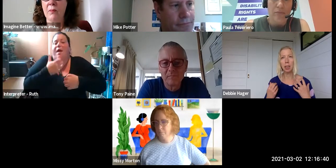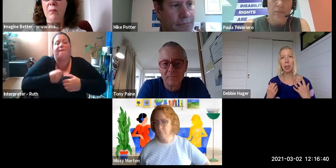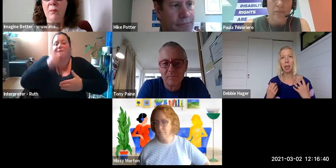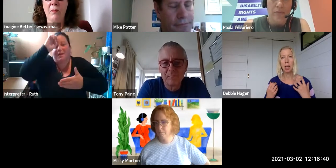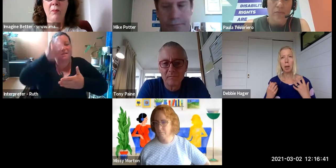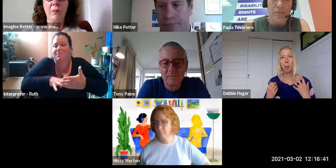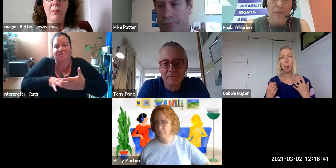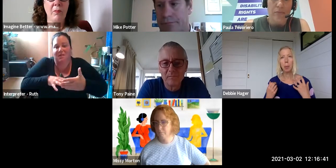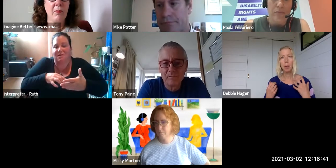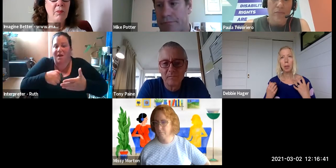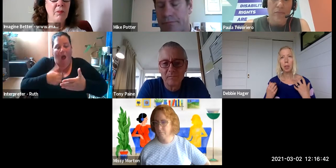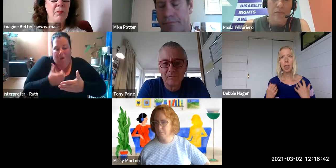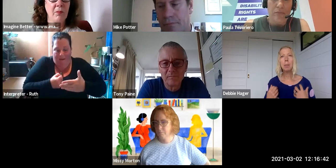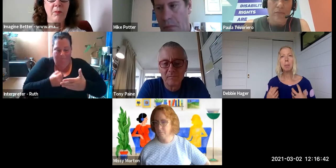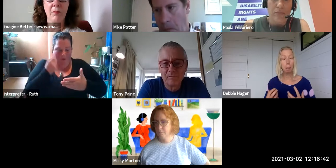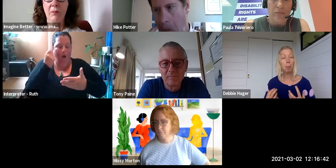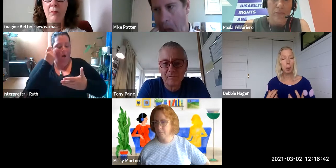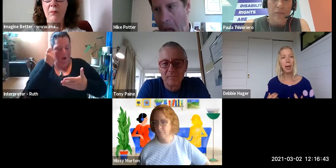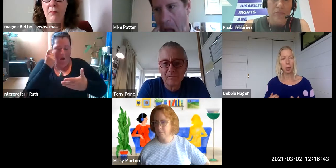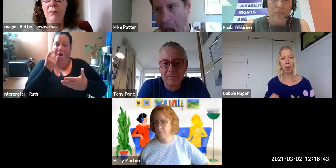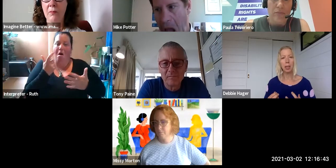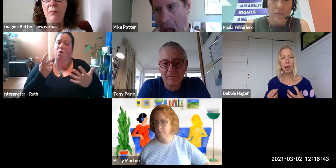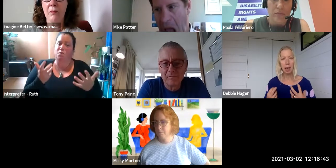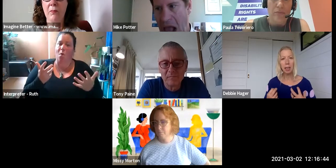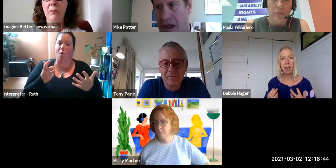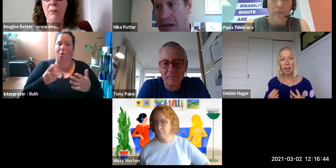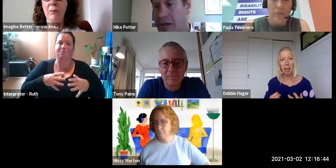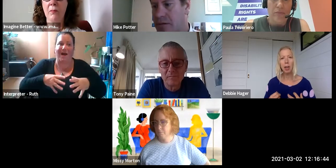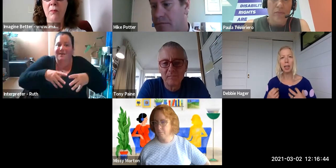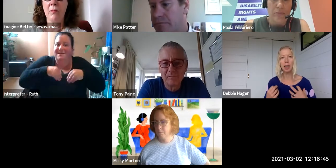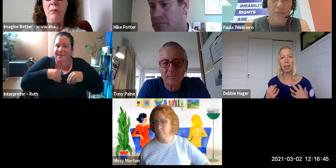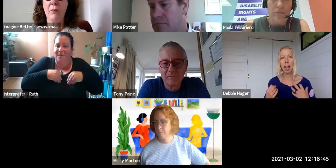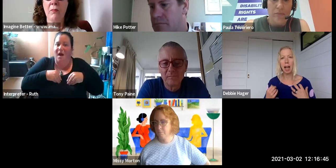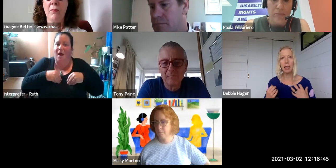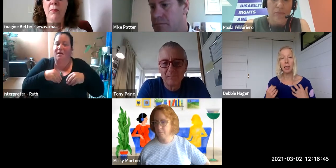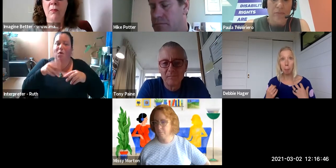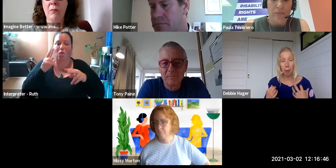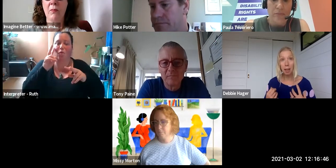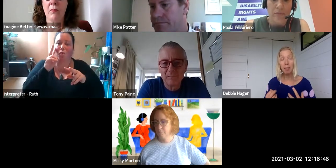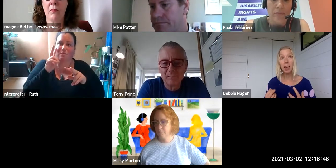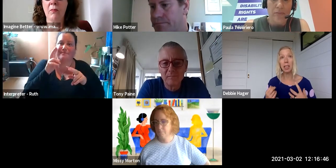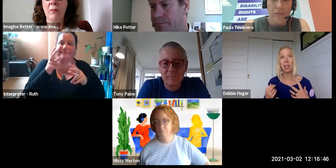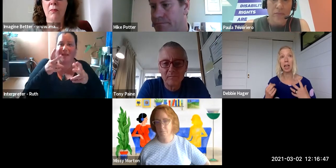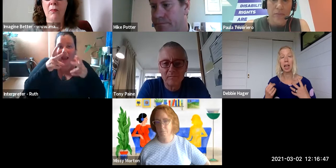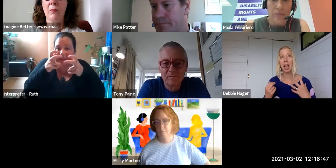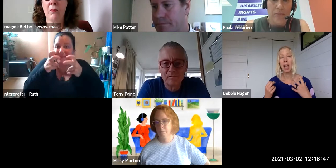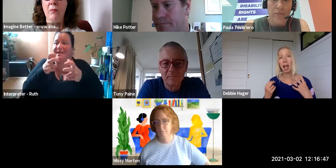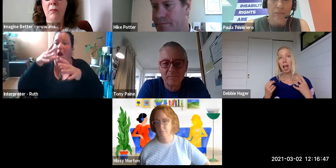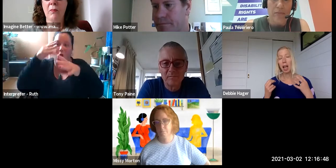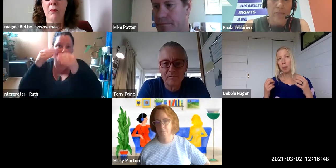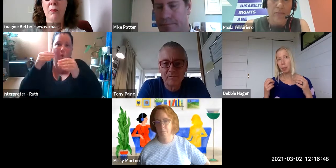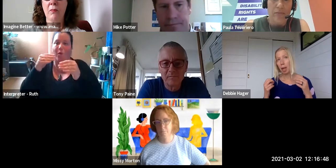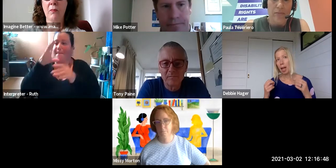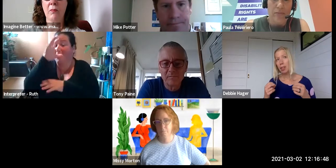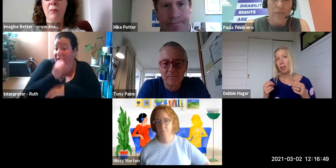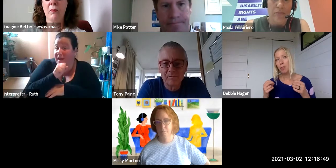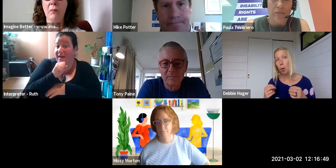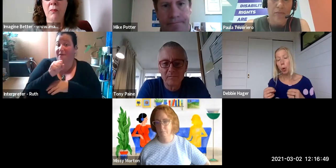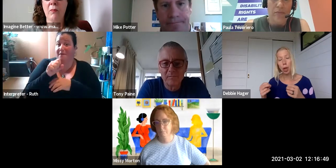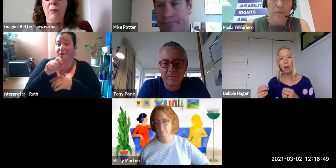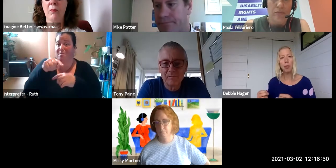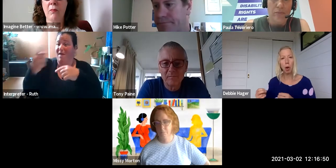And therefore just being with it and hearing it and believing it and therefore working